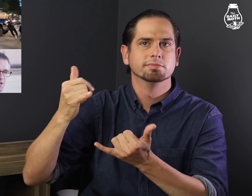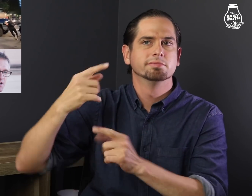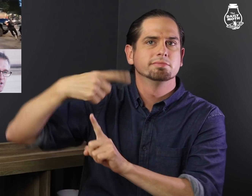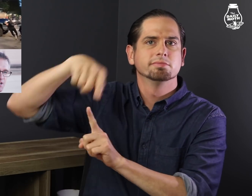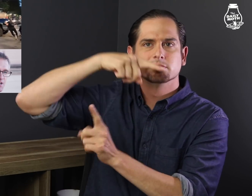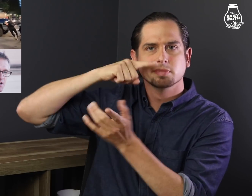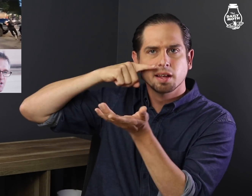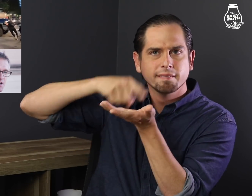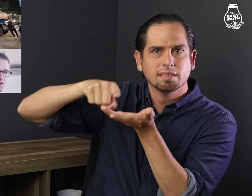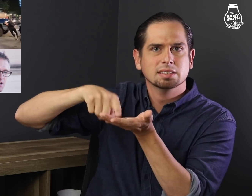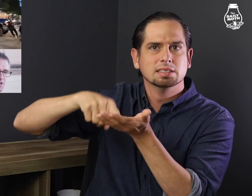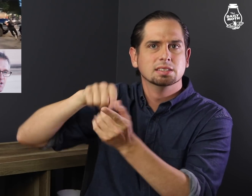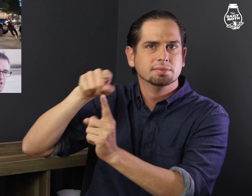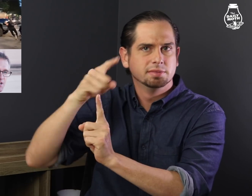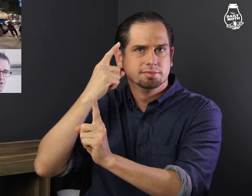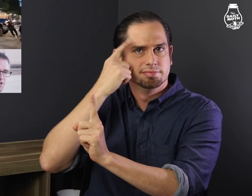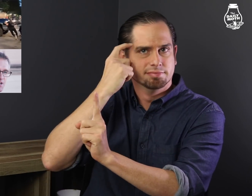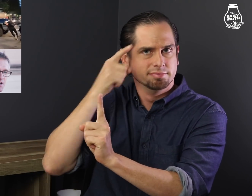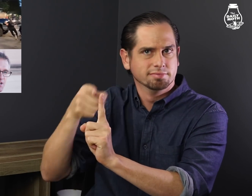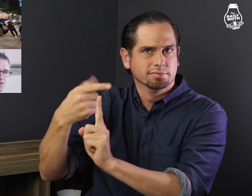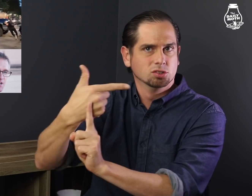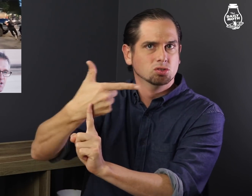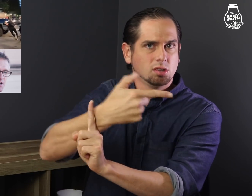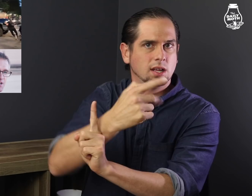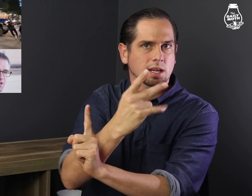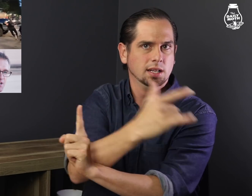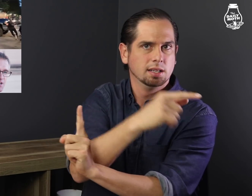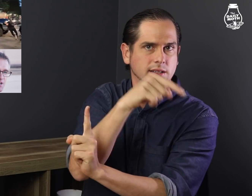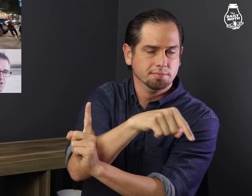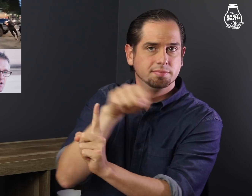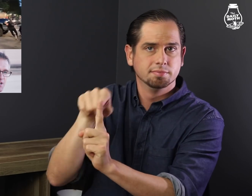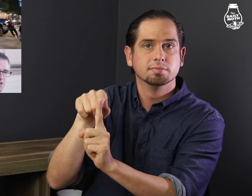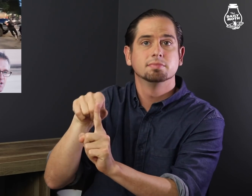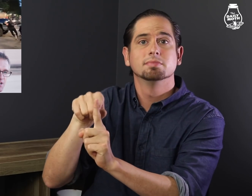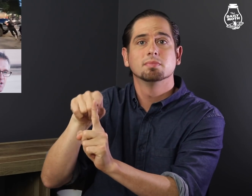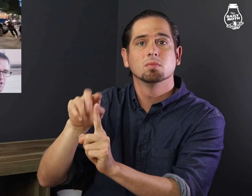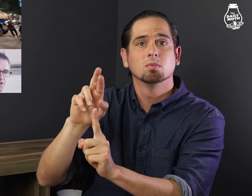under investigation for the shooting.